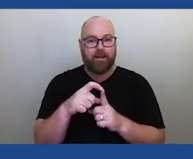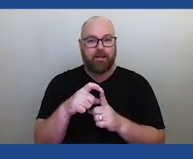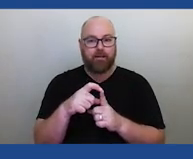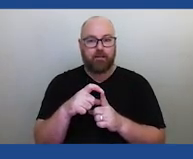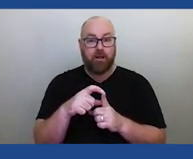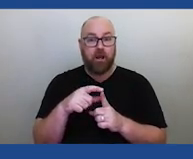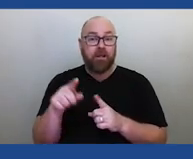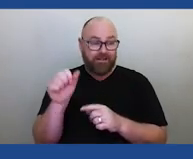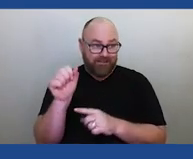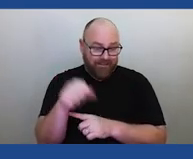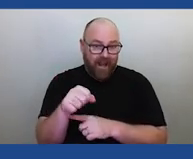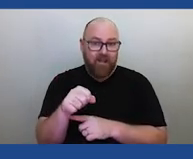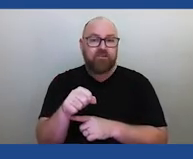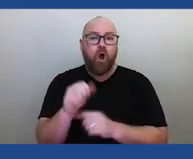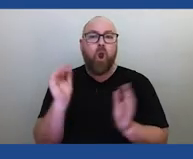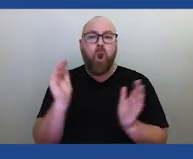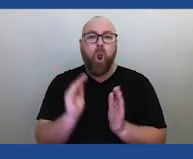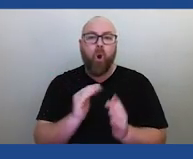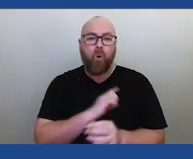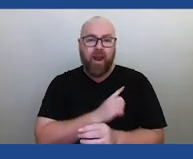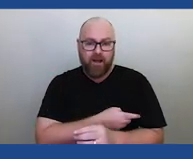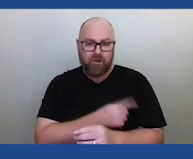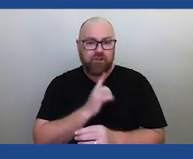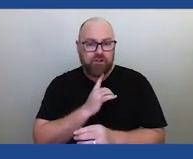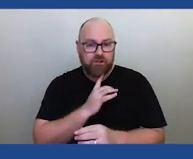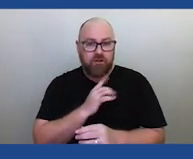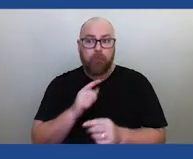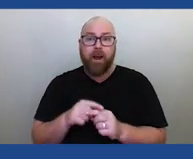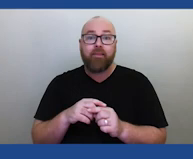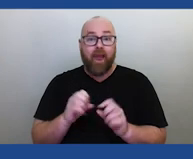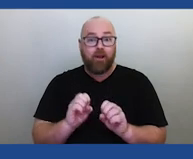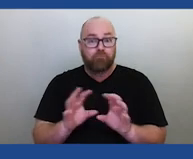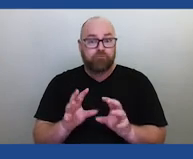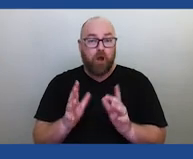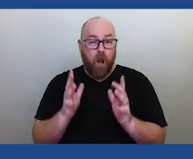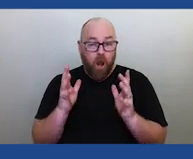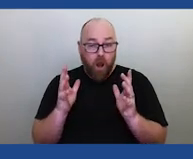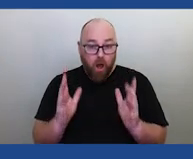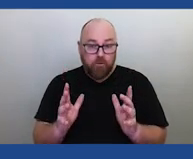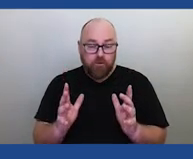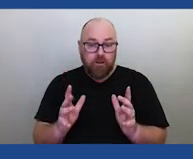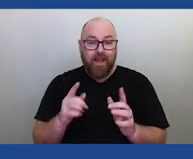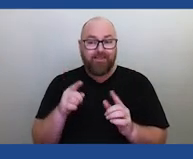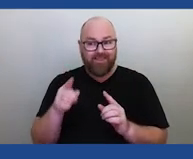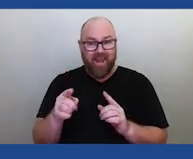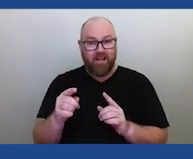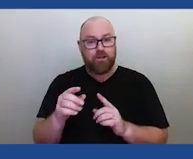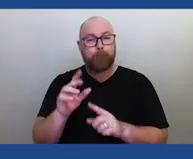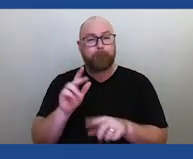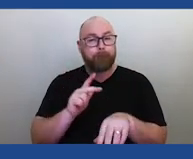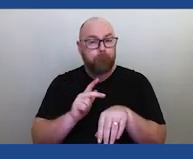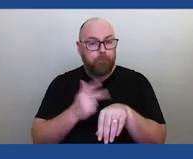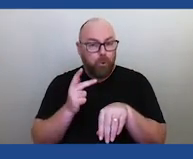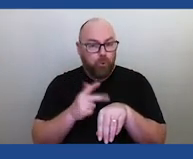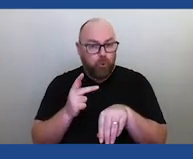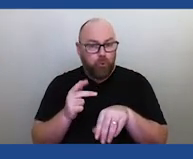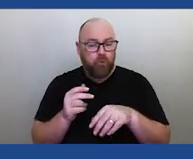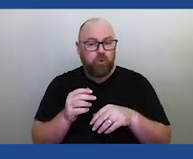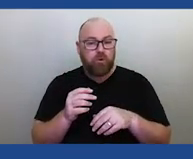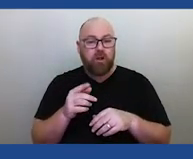but they produce a lot of light and they're emitting mostly the blue end of the spectrum, which is very bad, not only for our view of the stars,